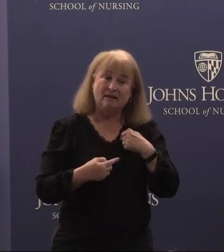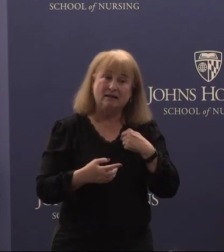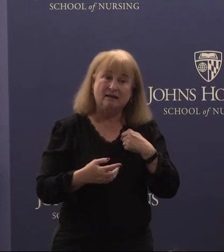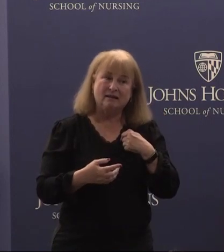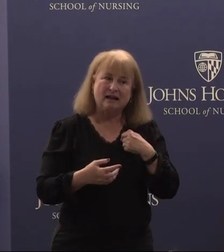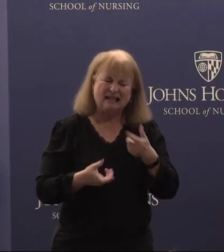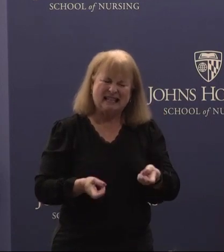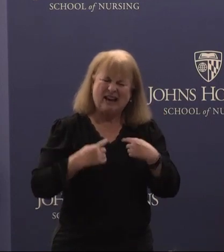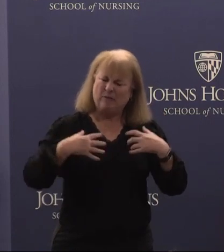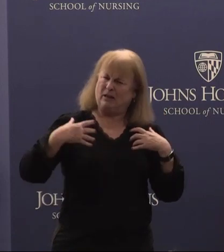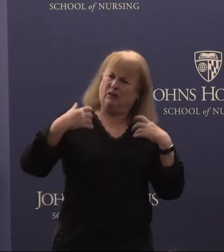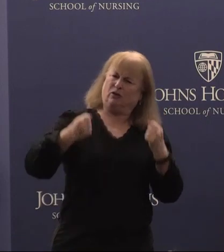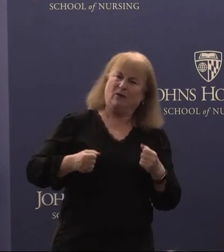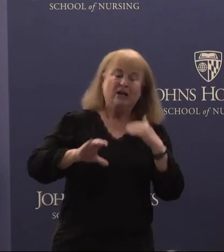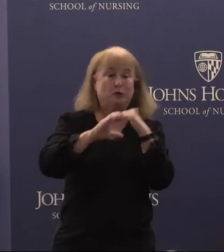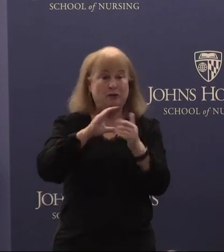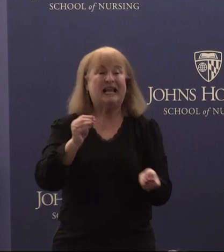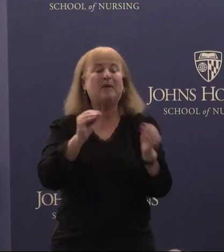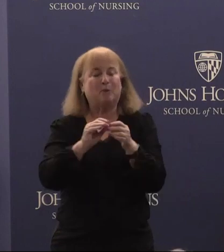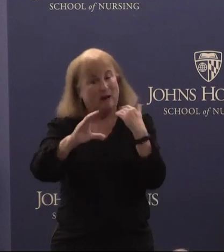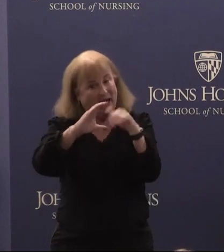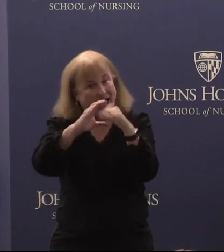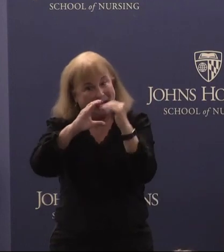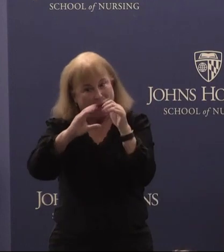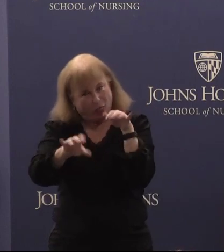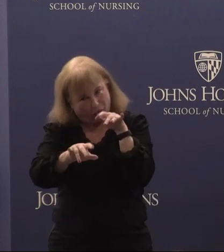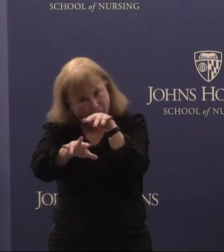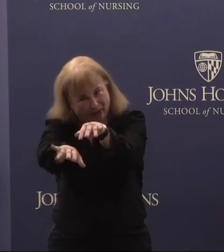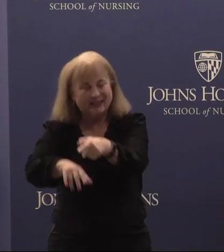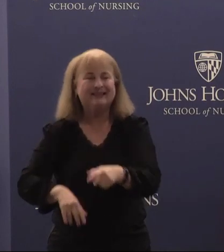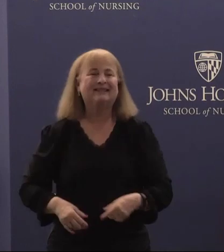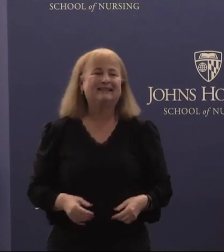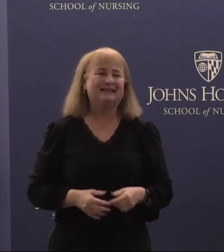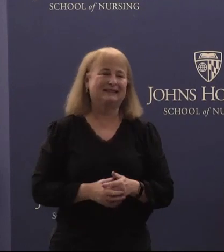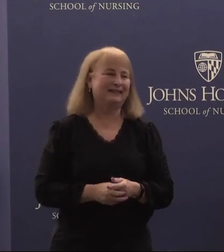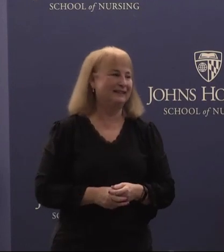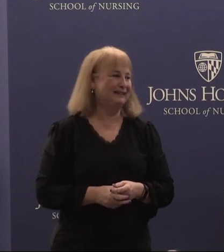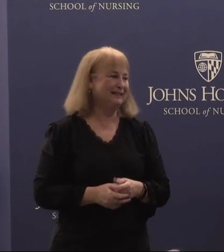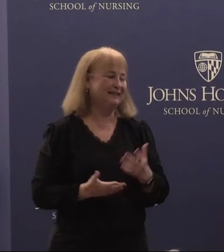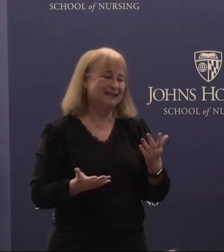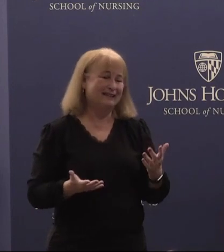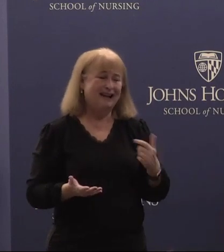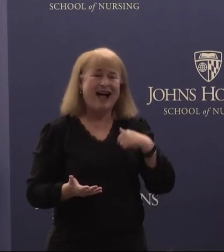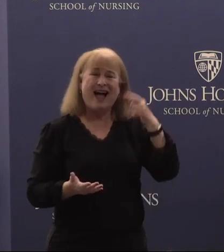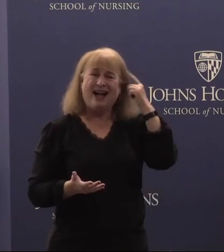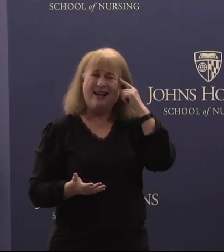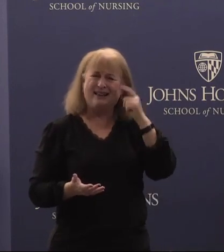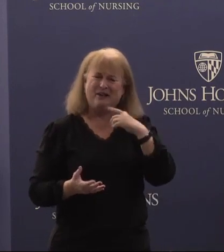to send more of those emails so sorry everybody. And you know I think that really taught me a lot